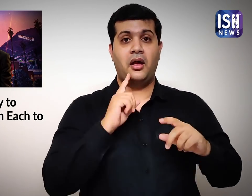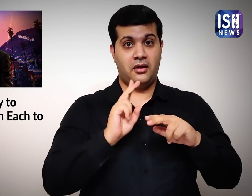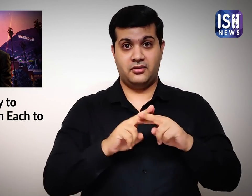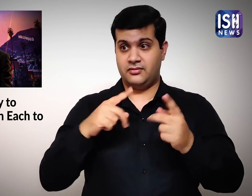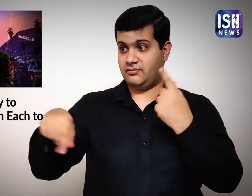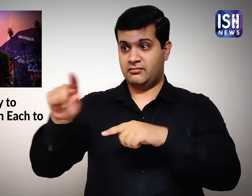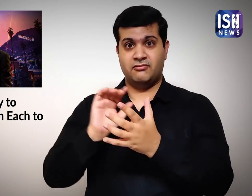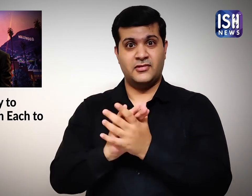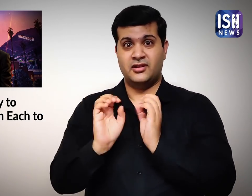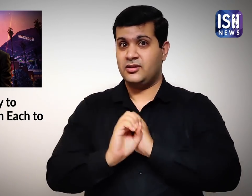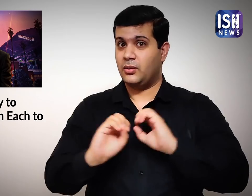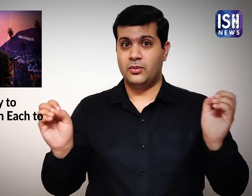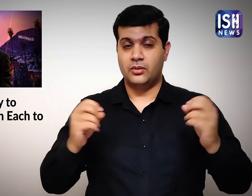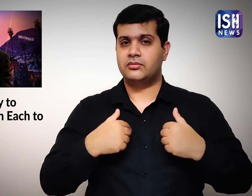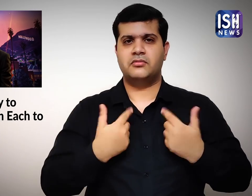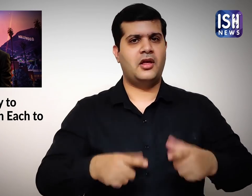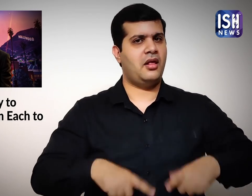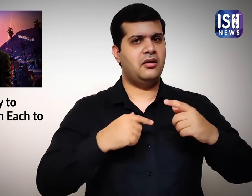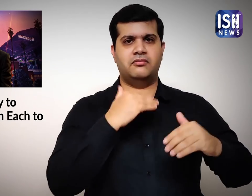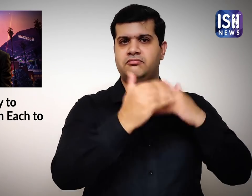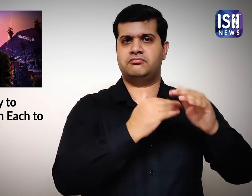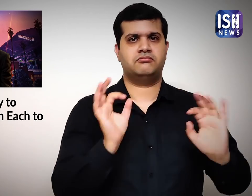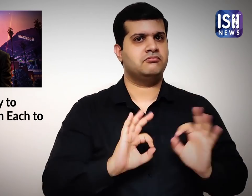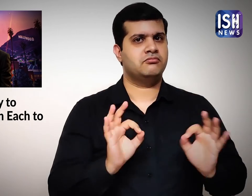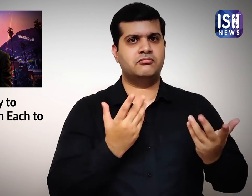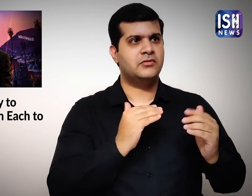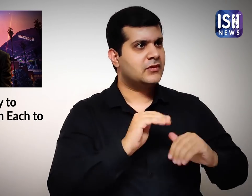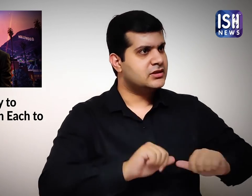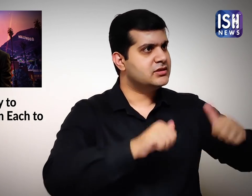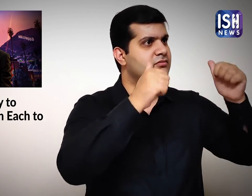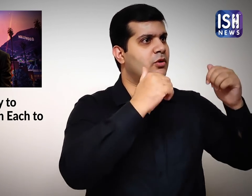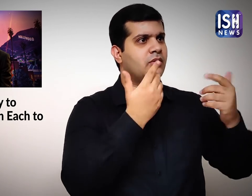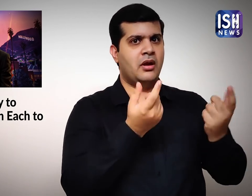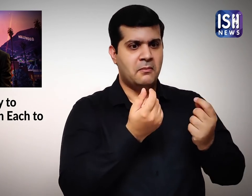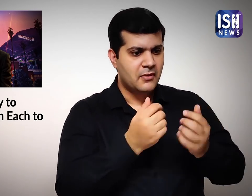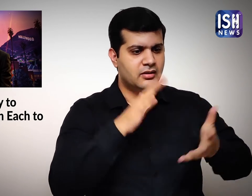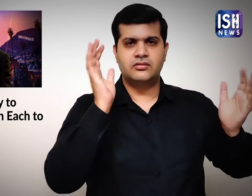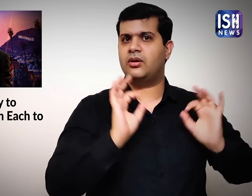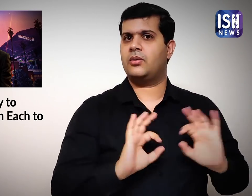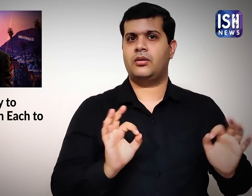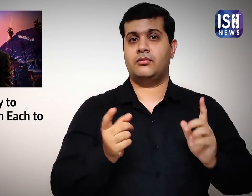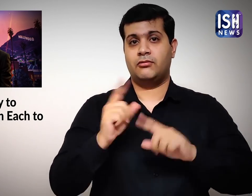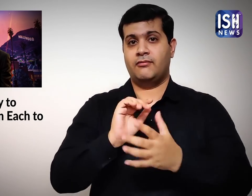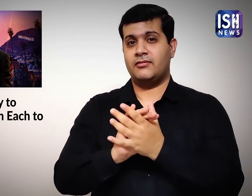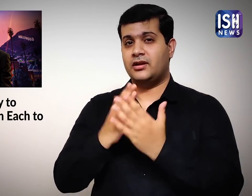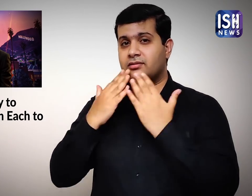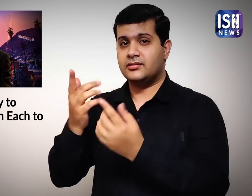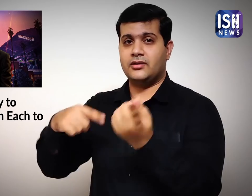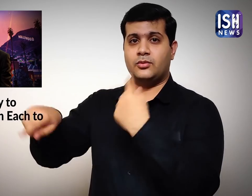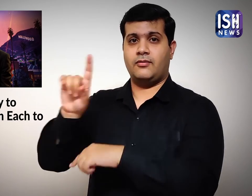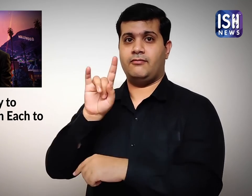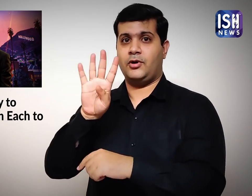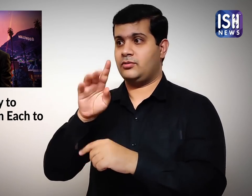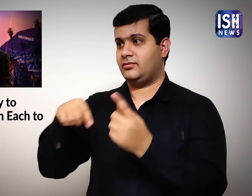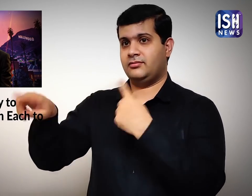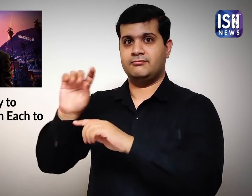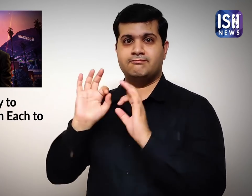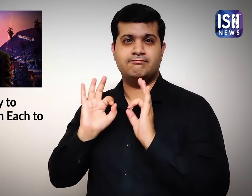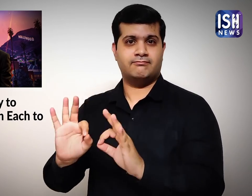If my friends did not have my back, I would have never succeeded. I am thankful to all 14 of them!